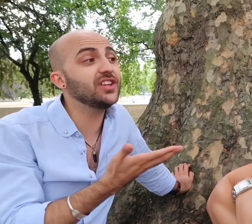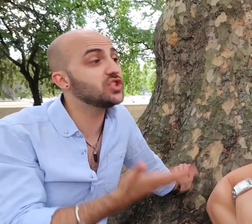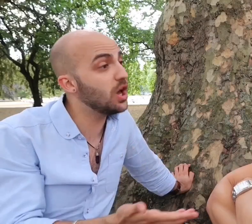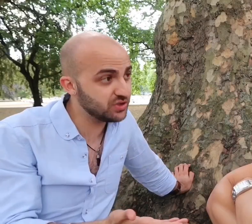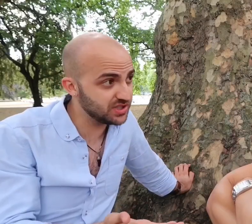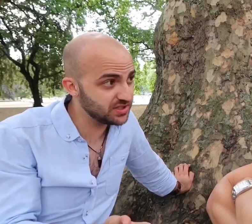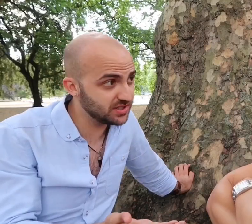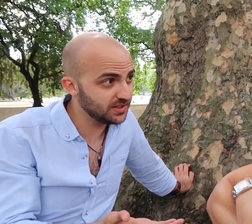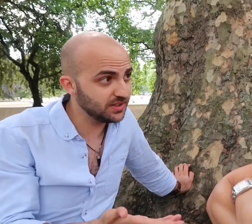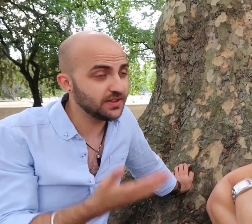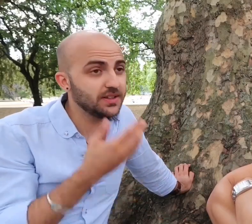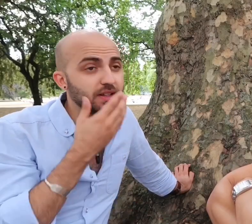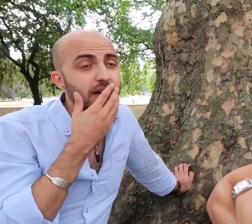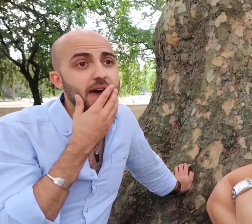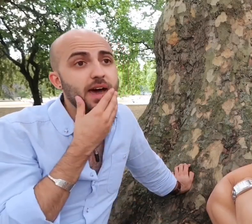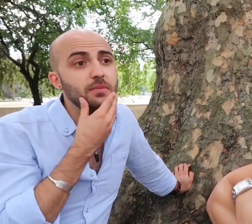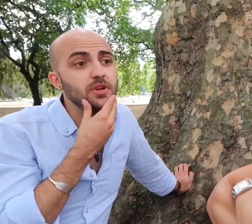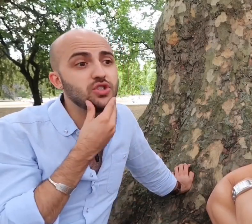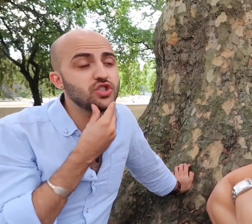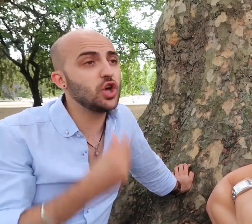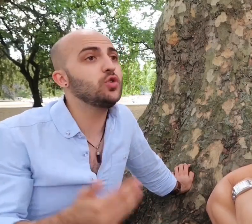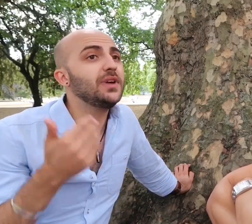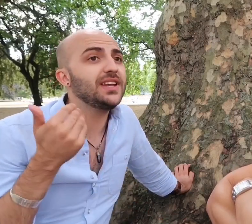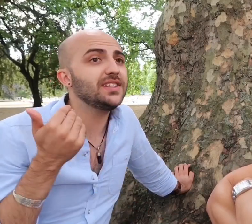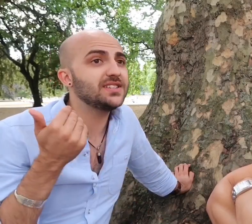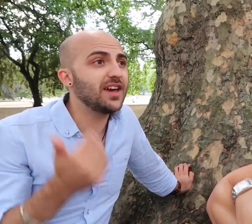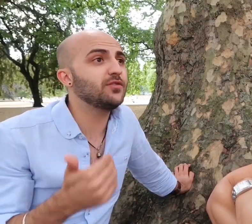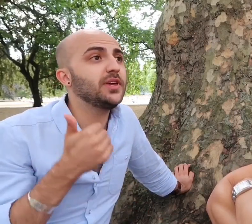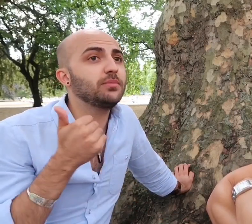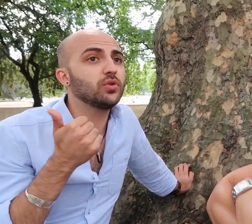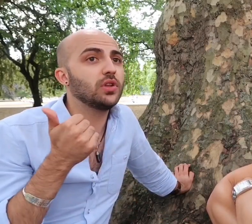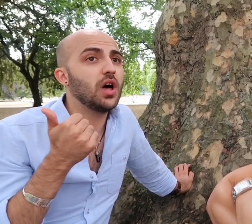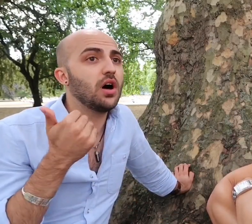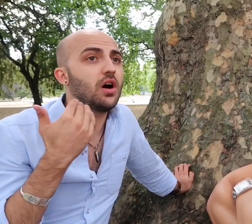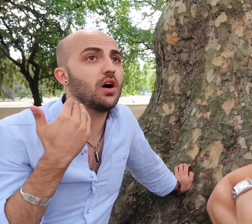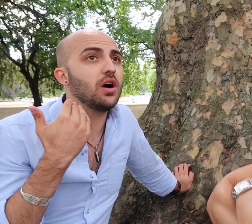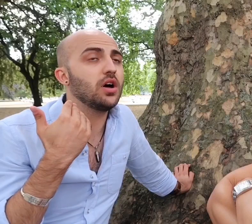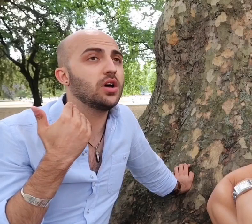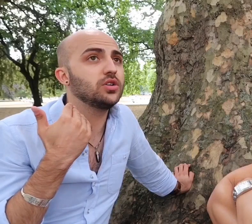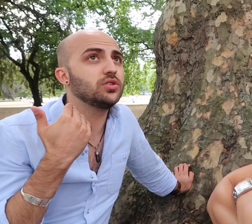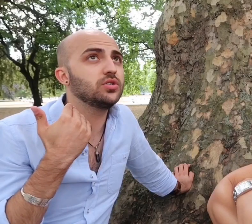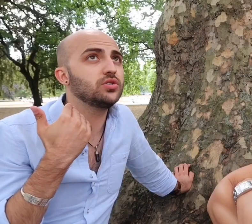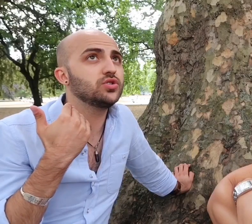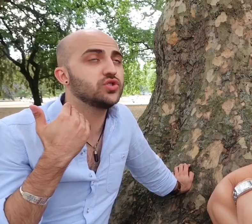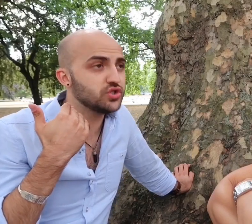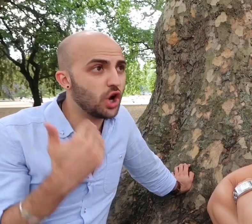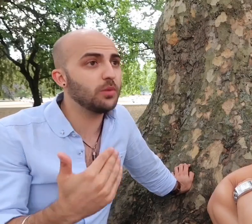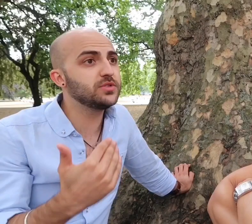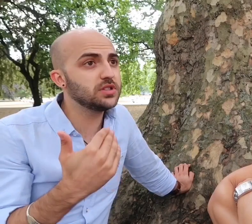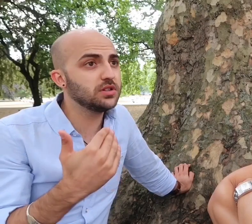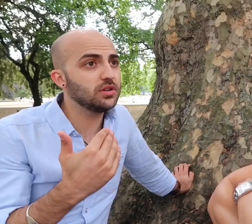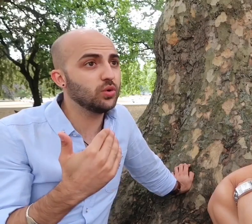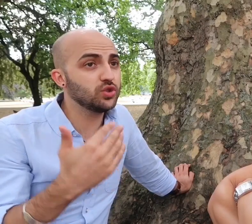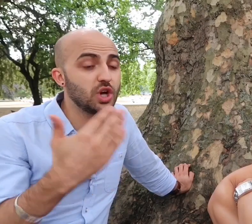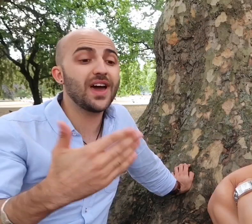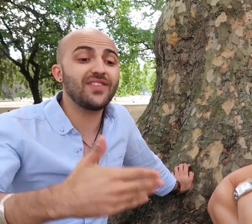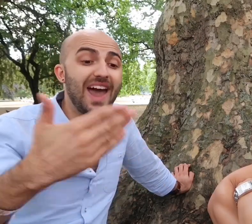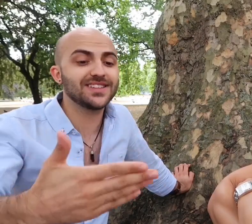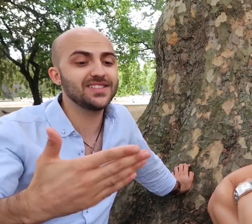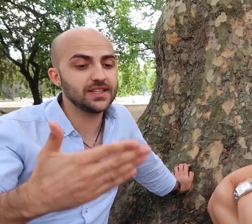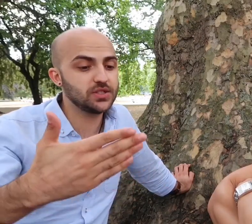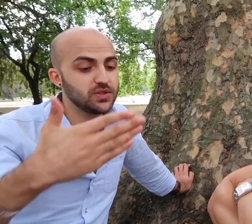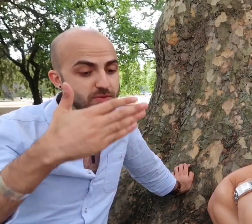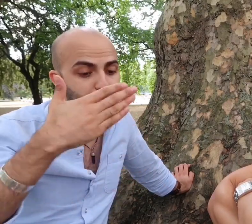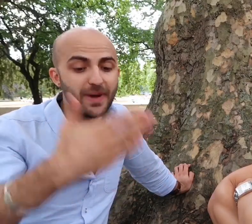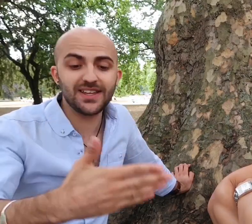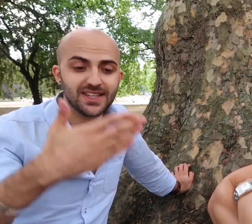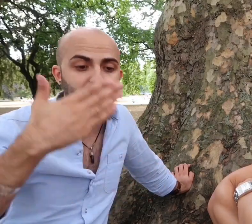interpreters, so many Deaf people are stopped or don't have access to the basic